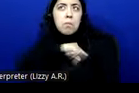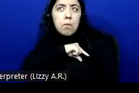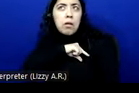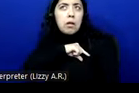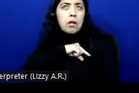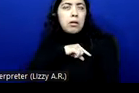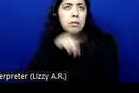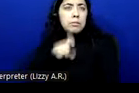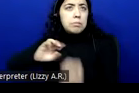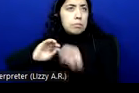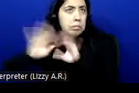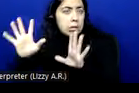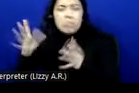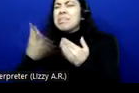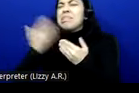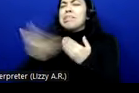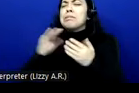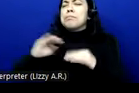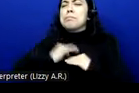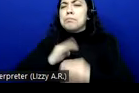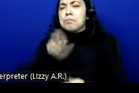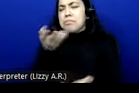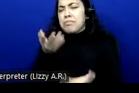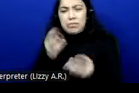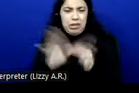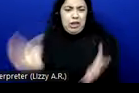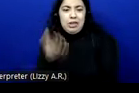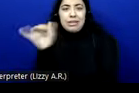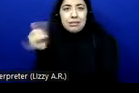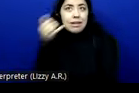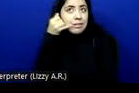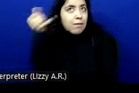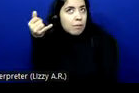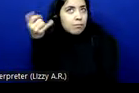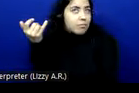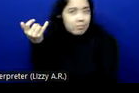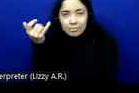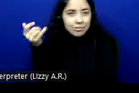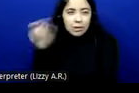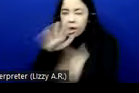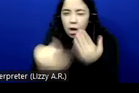straightforward to meet, because it's basically telephone, let's say telephone audio quality